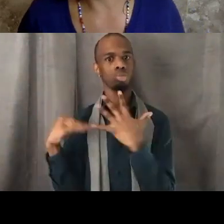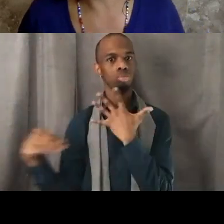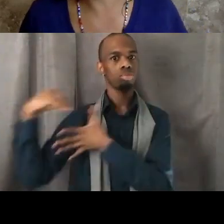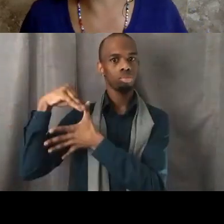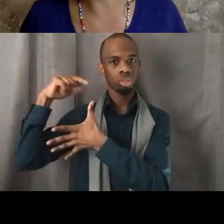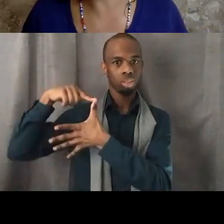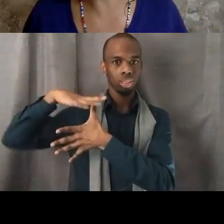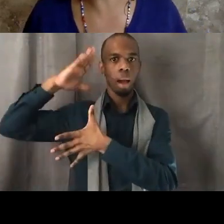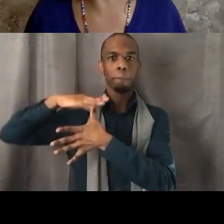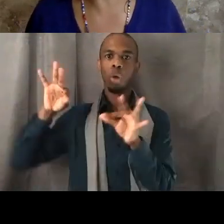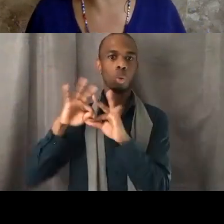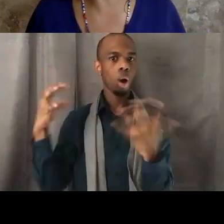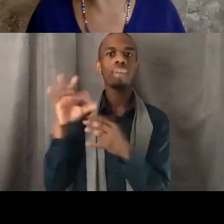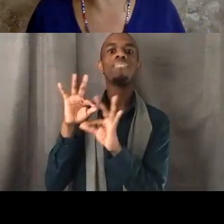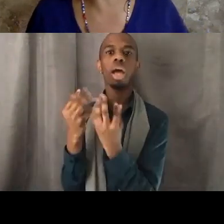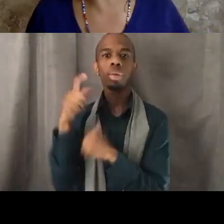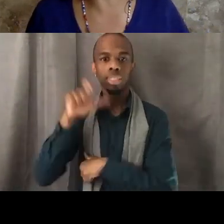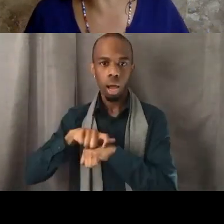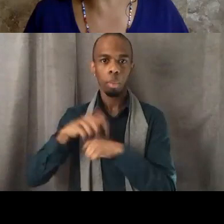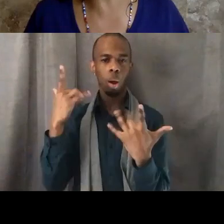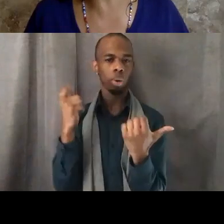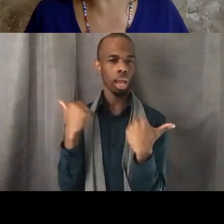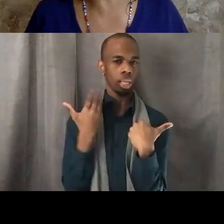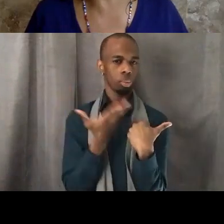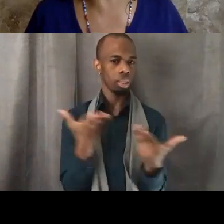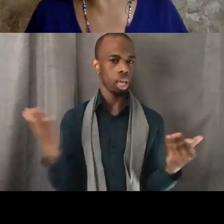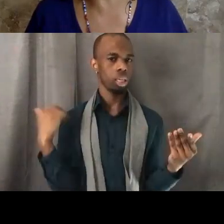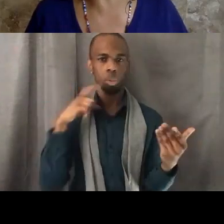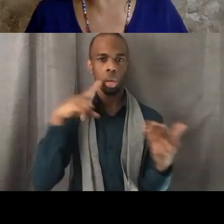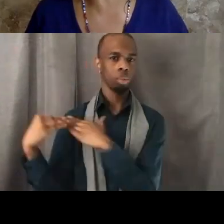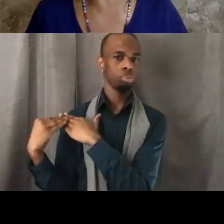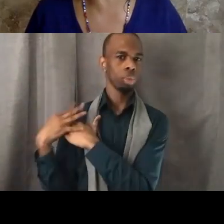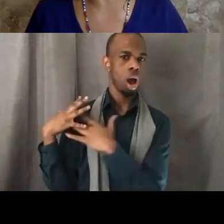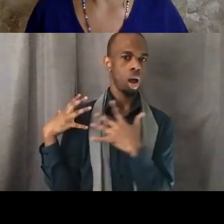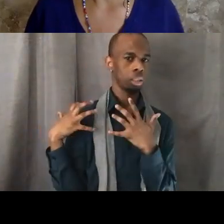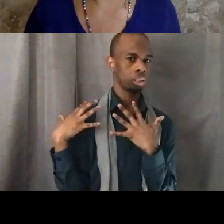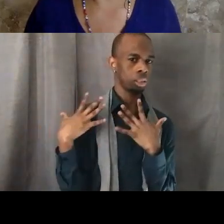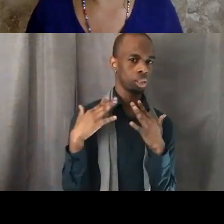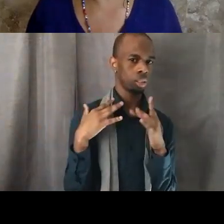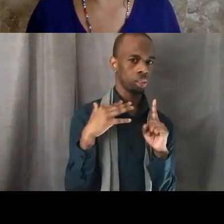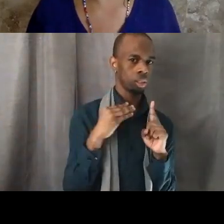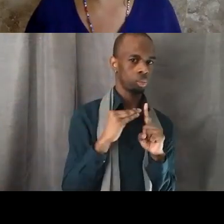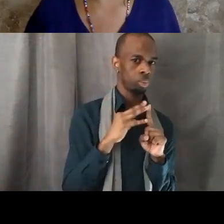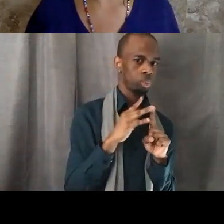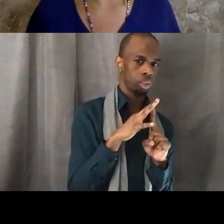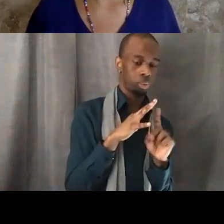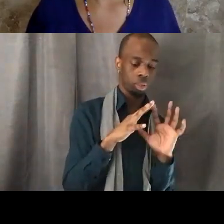as some stuff started to seep in around the transition I was able to just say to people